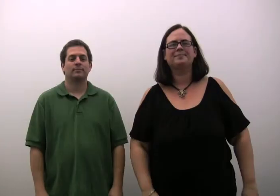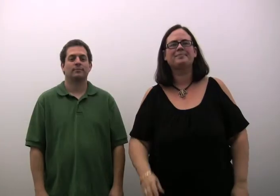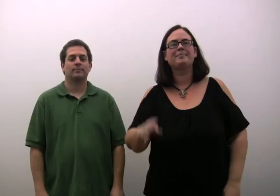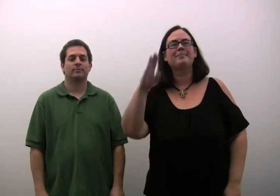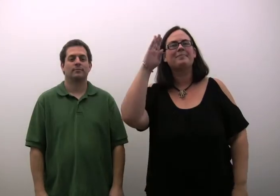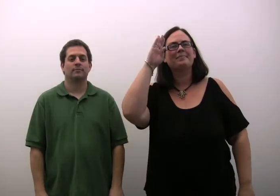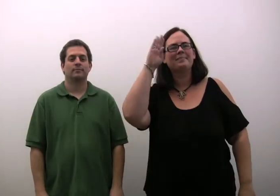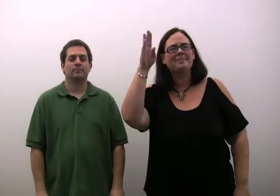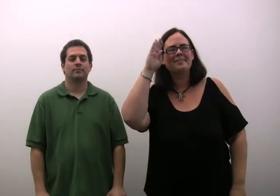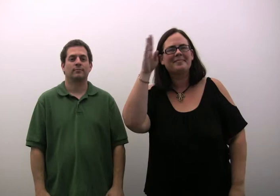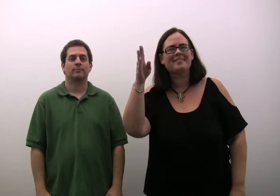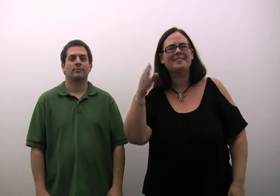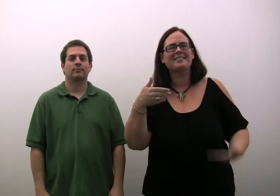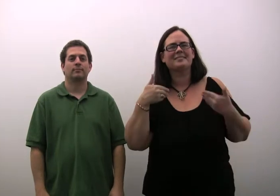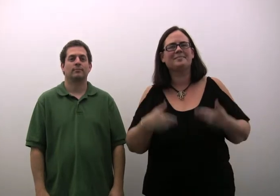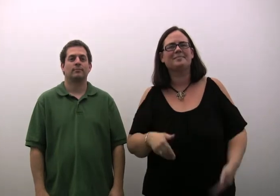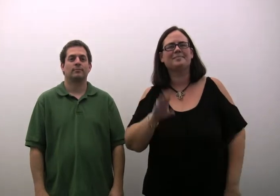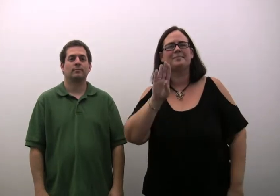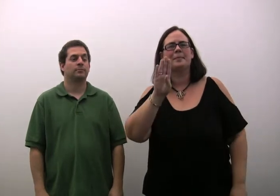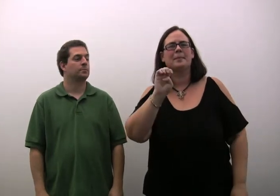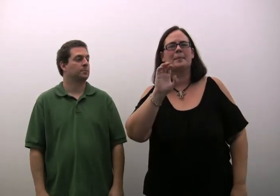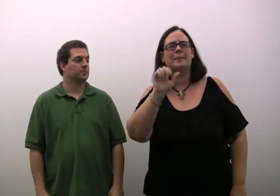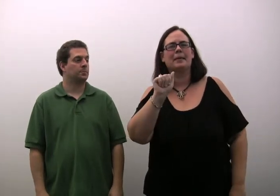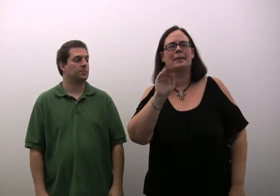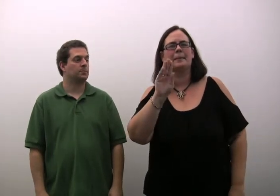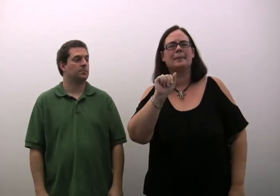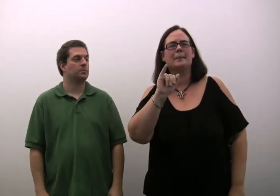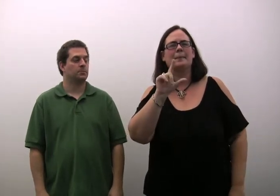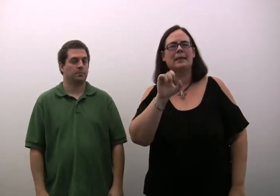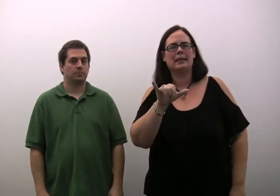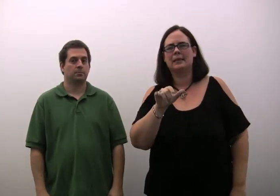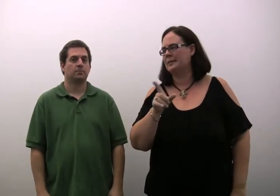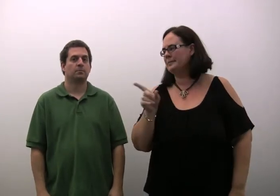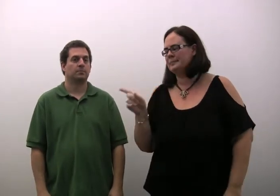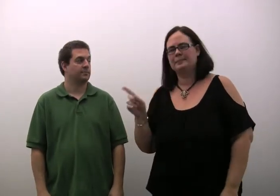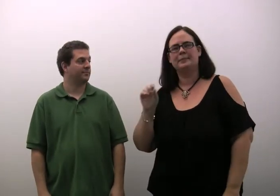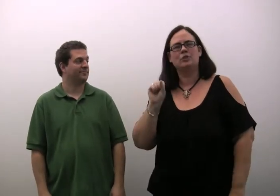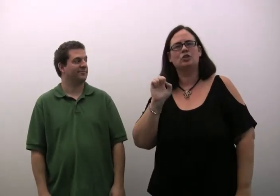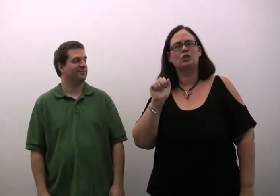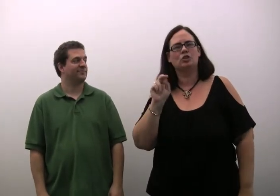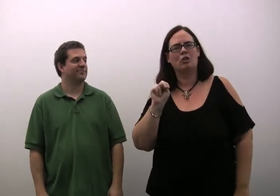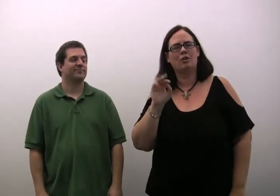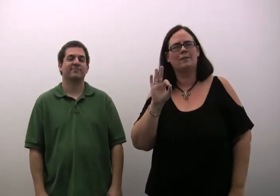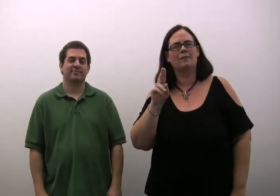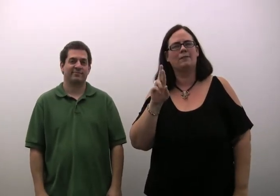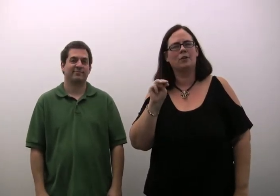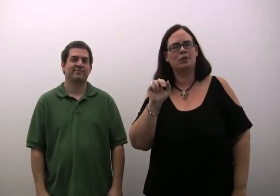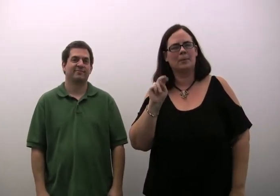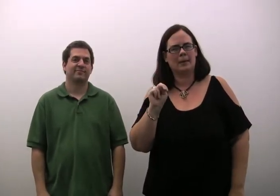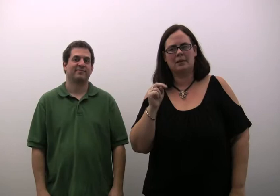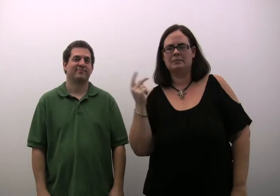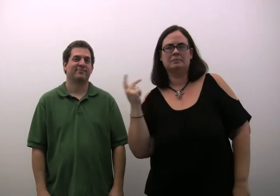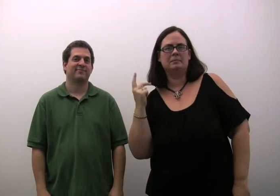Hello! I'm Beca Bailey and this is Sean Furman.